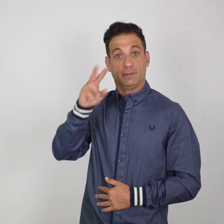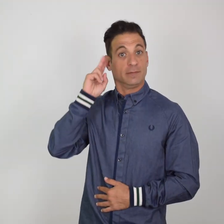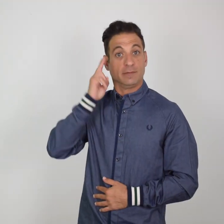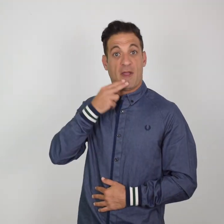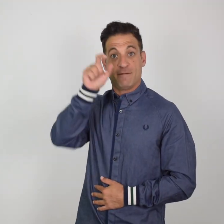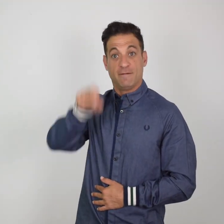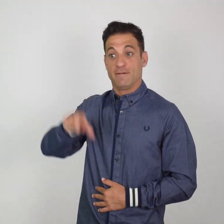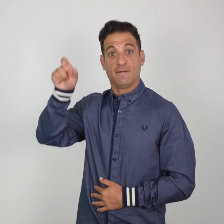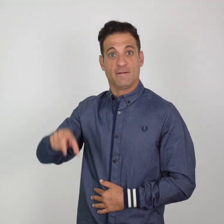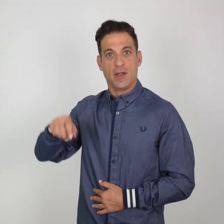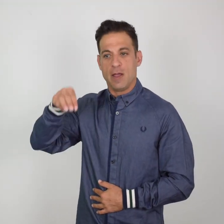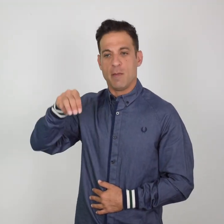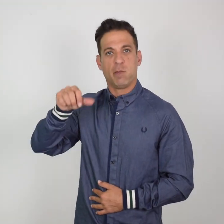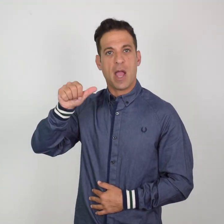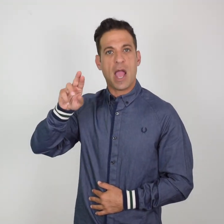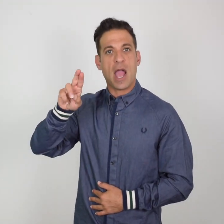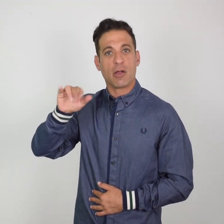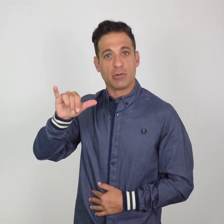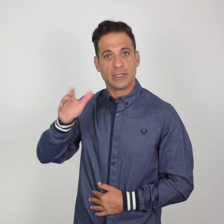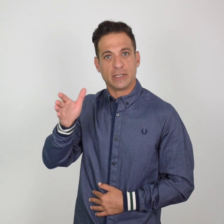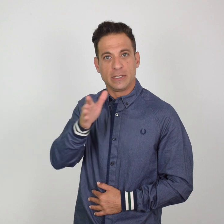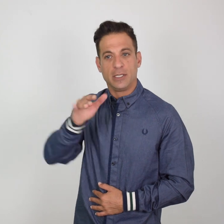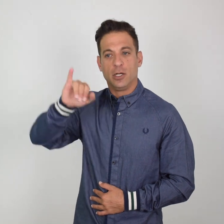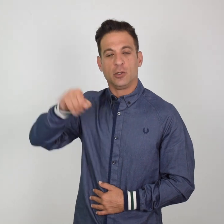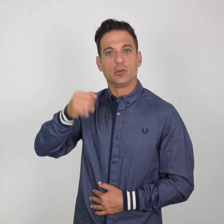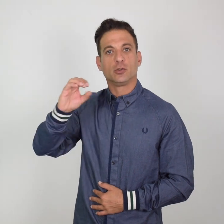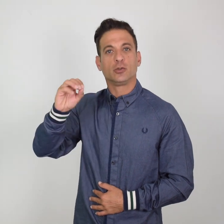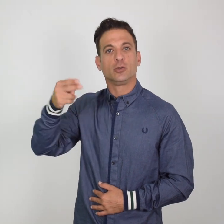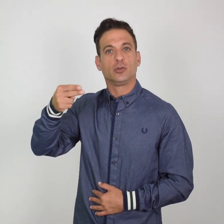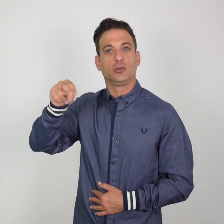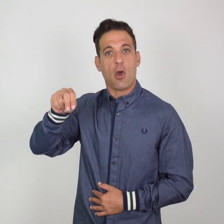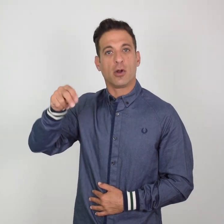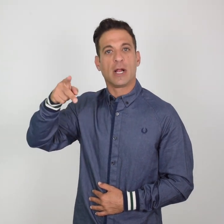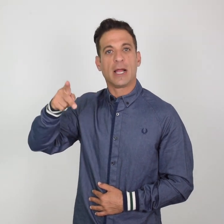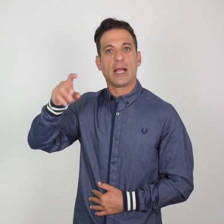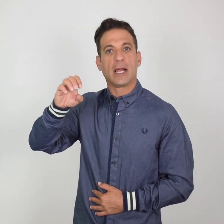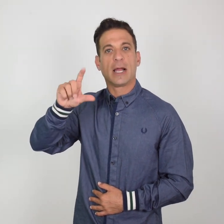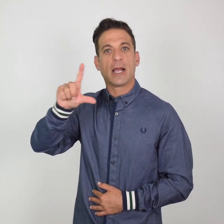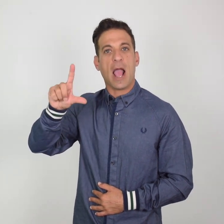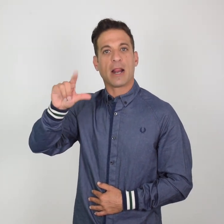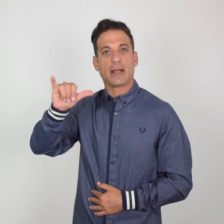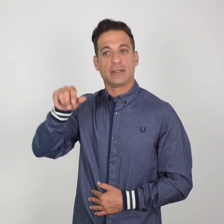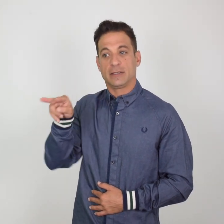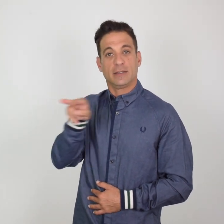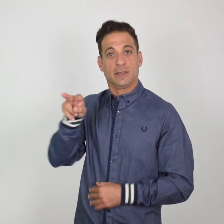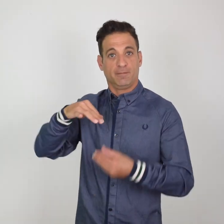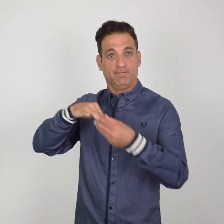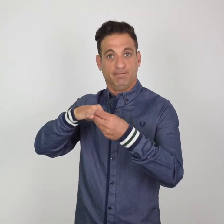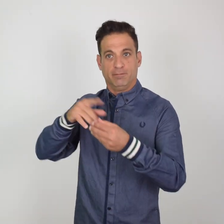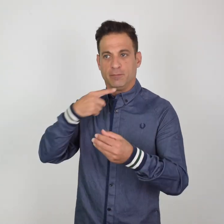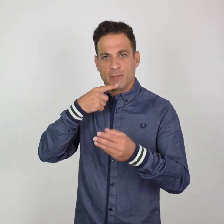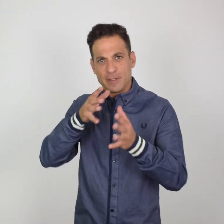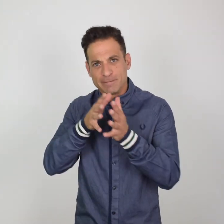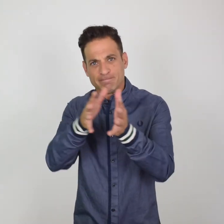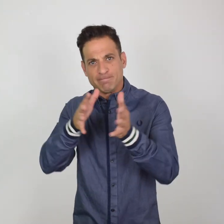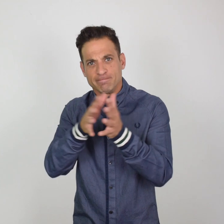Mary and John Kelley explained that in 2019, they were out